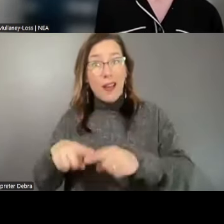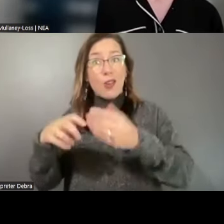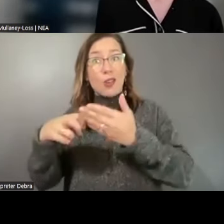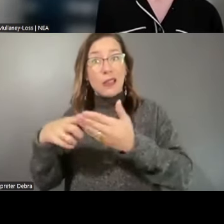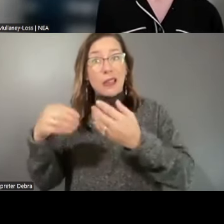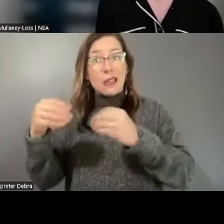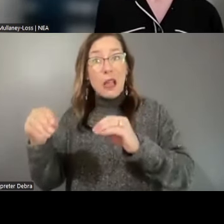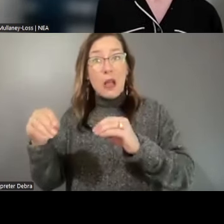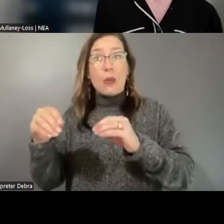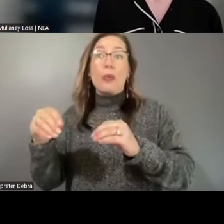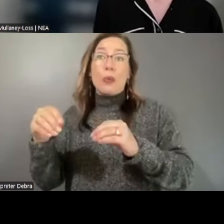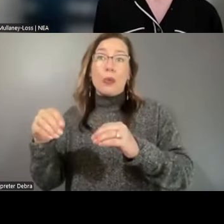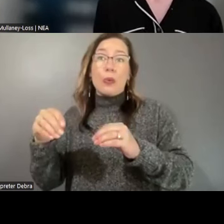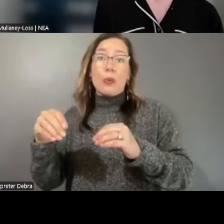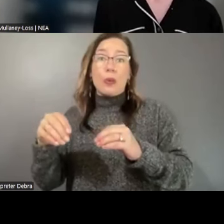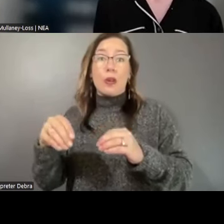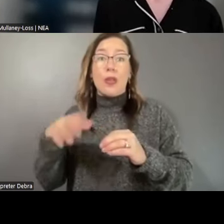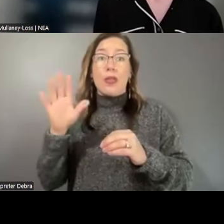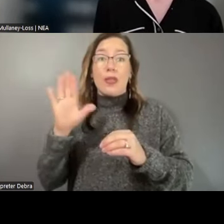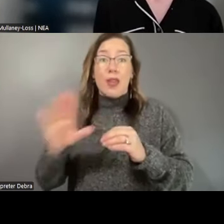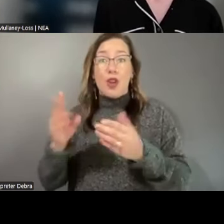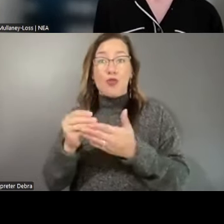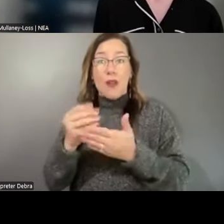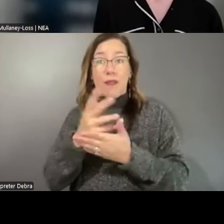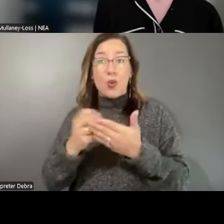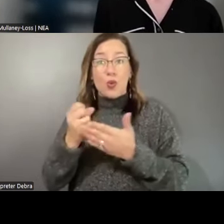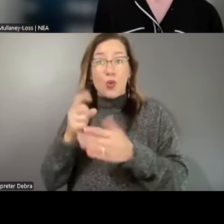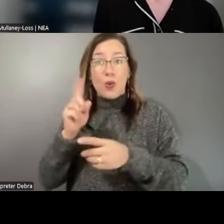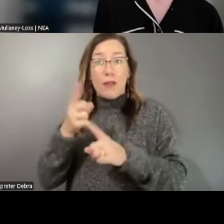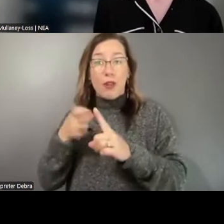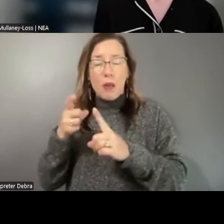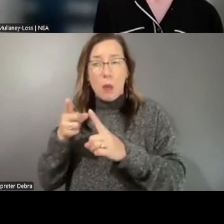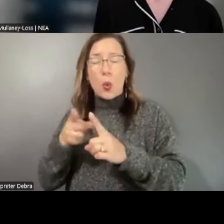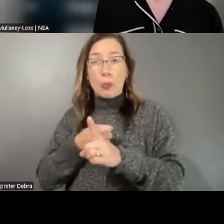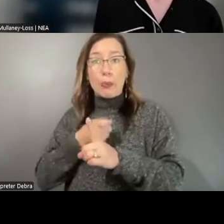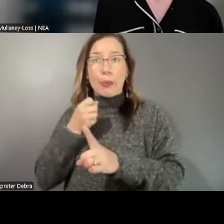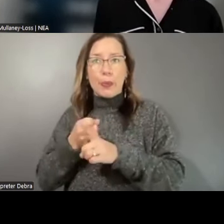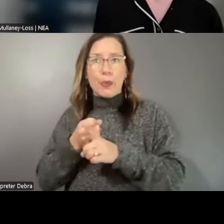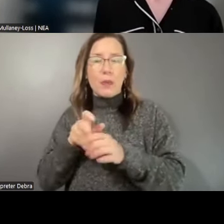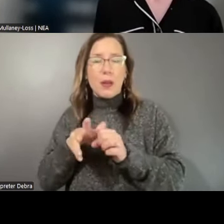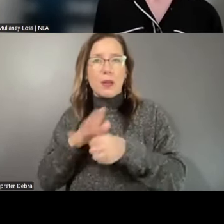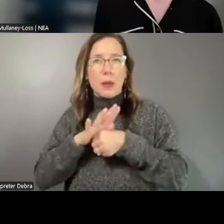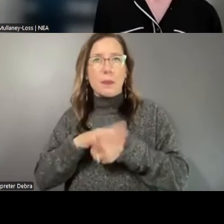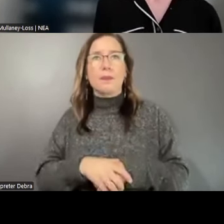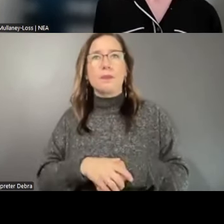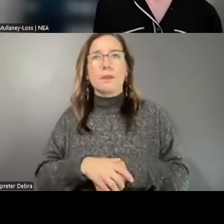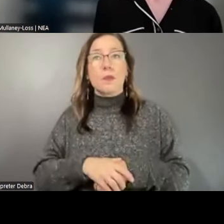revenue source were also deeply affected by the pandemic. And so with reduced audience numbers